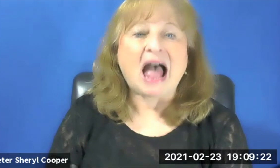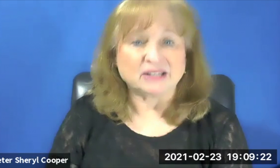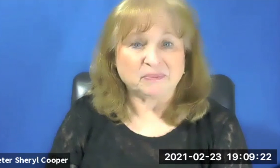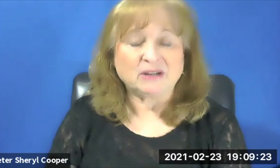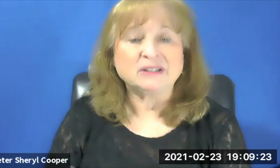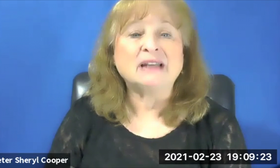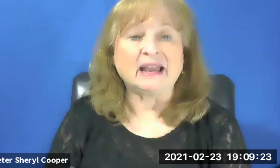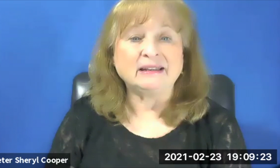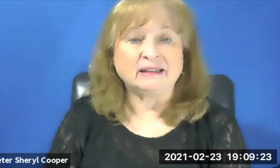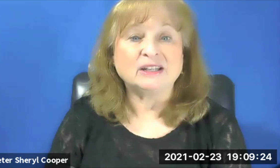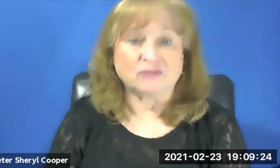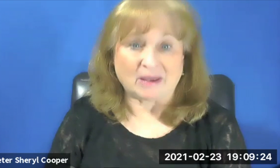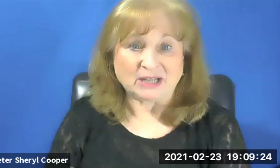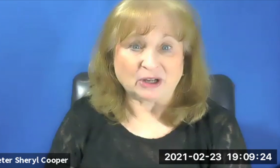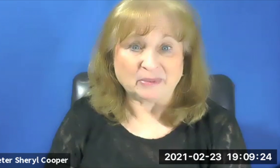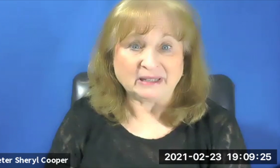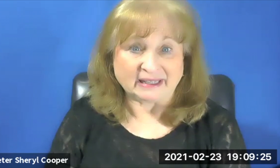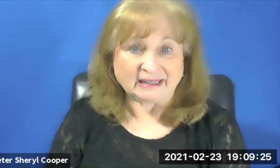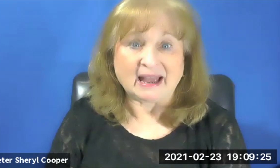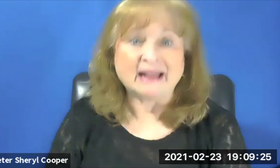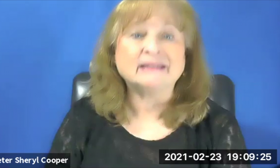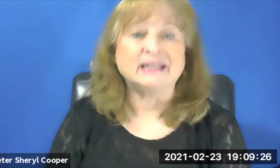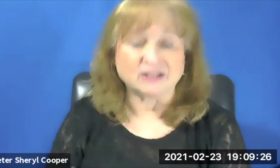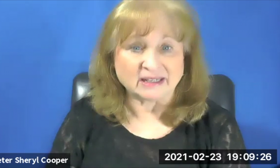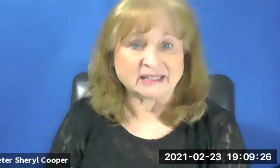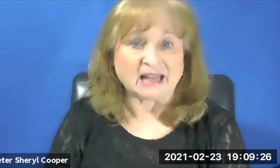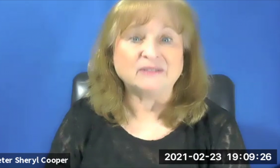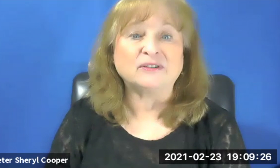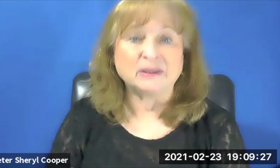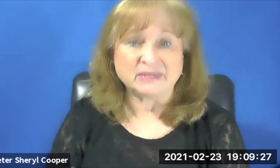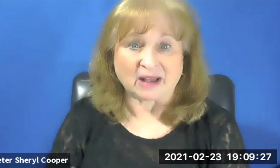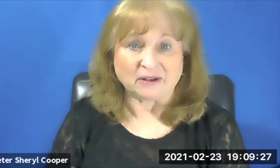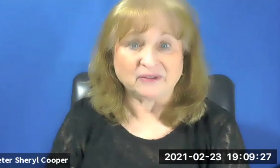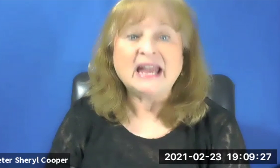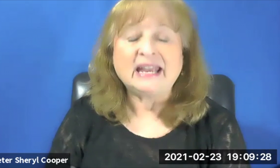Our speaker tonight is rabbi Darby Leigh, and he's going to sign for them self.